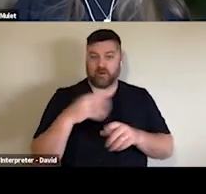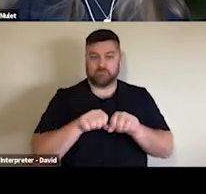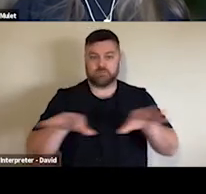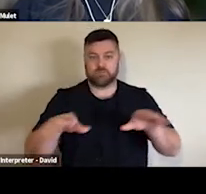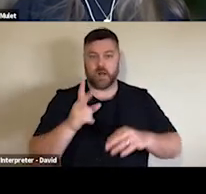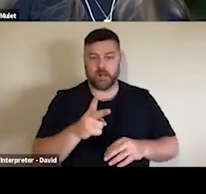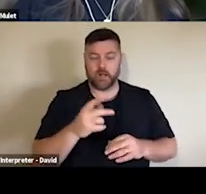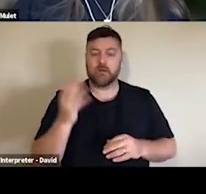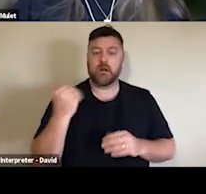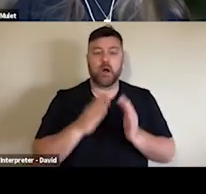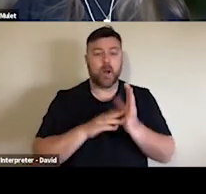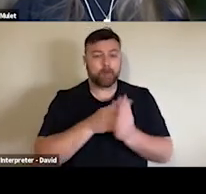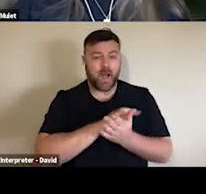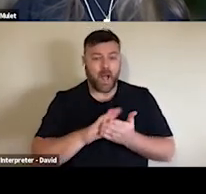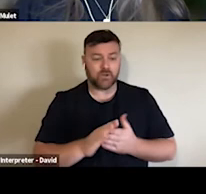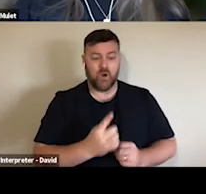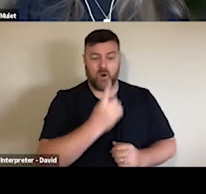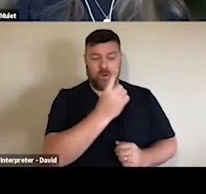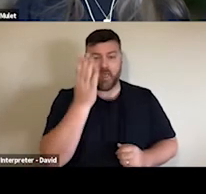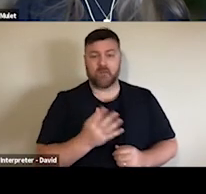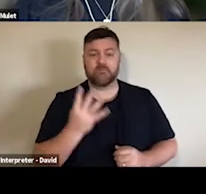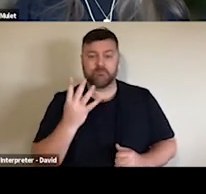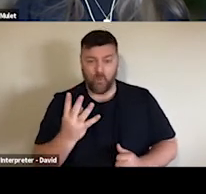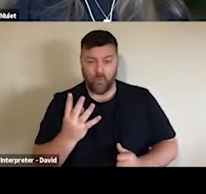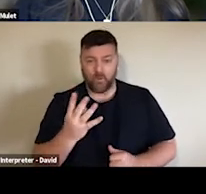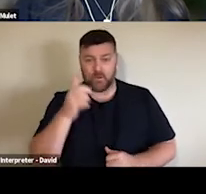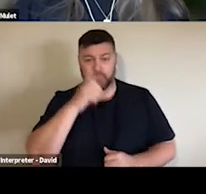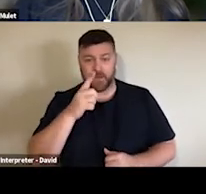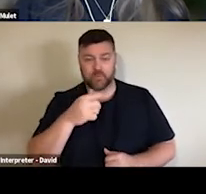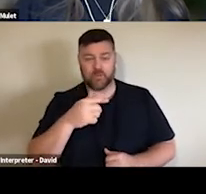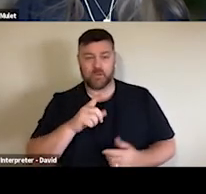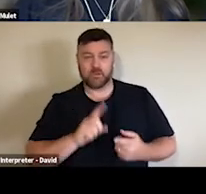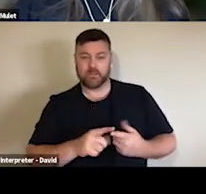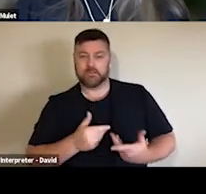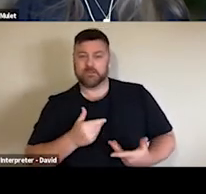results where the number of the number one barrier to attendance shifted from the risk